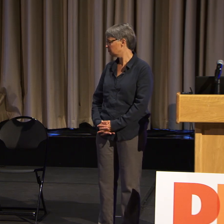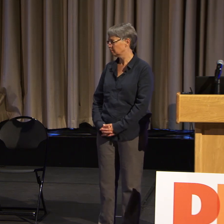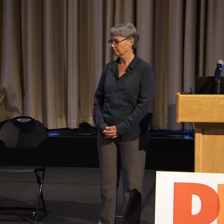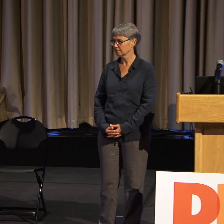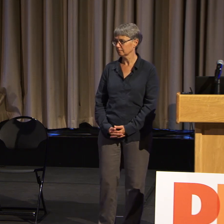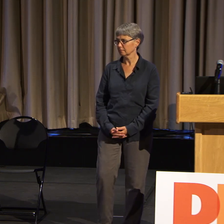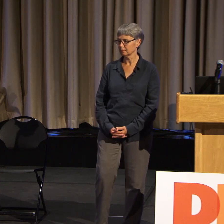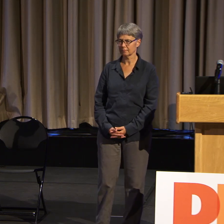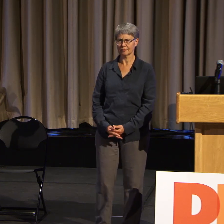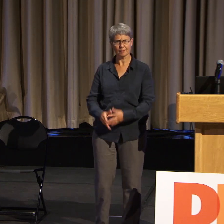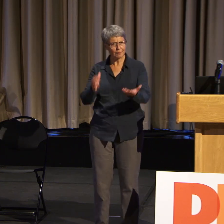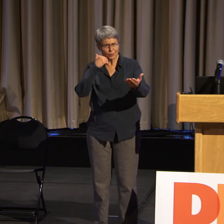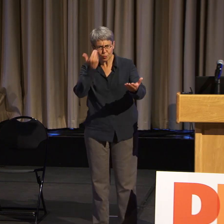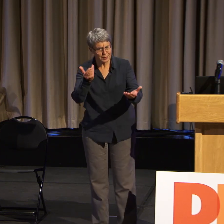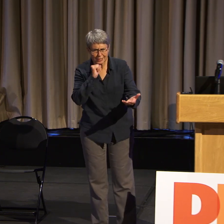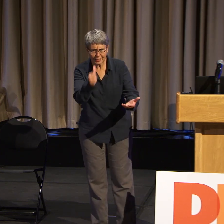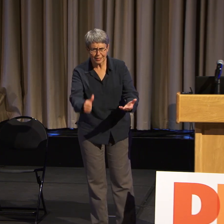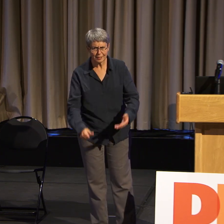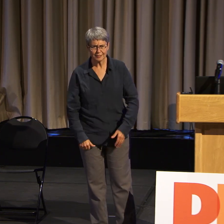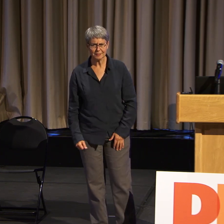Don't be shy. Ask away.